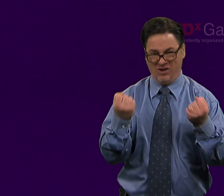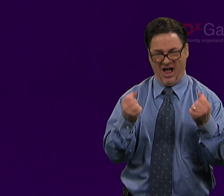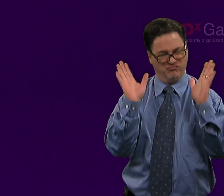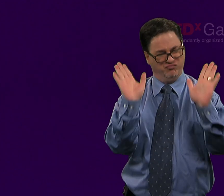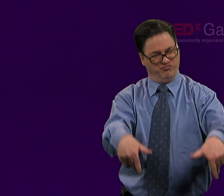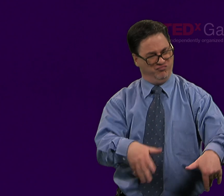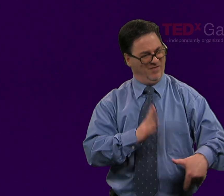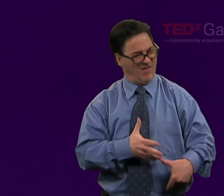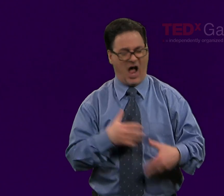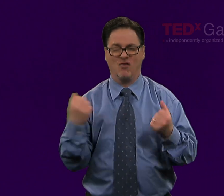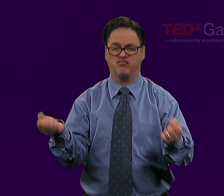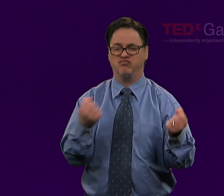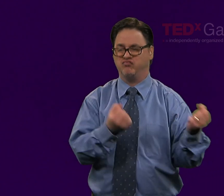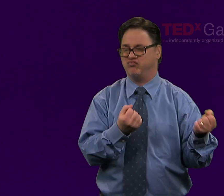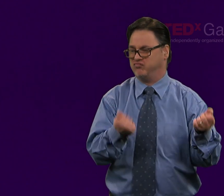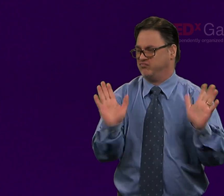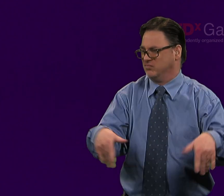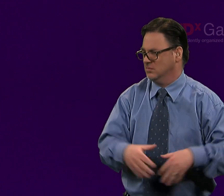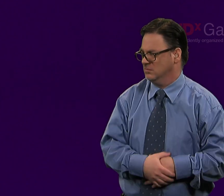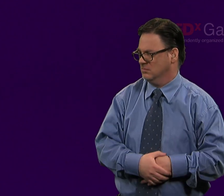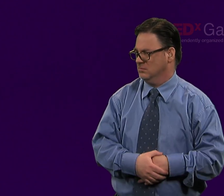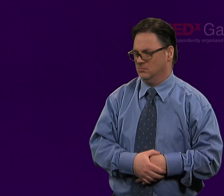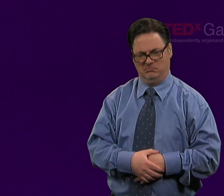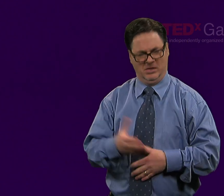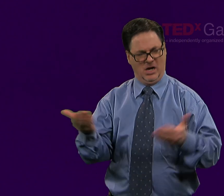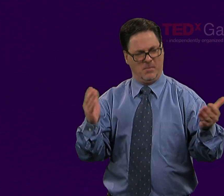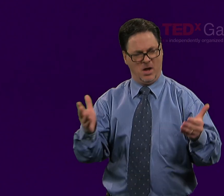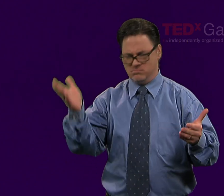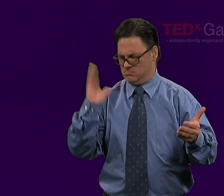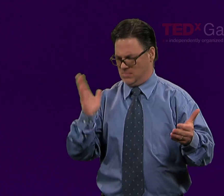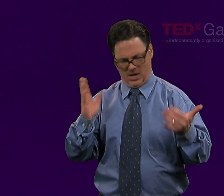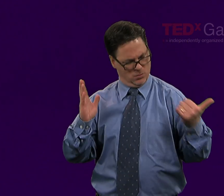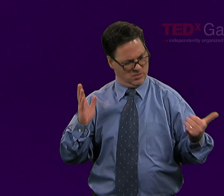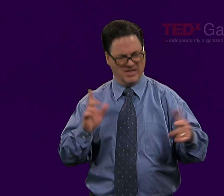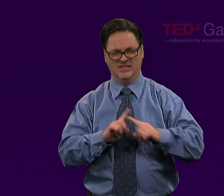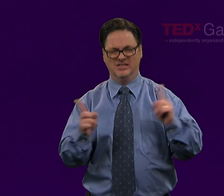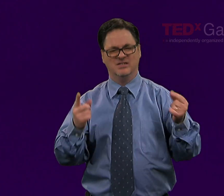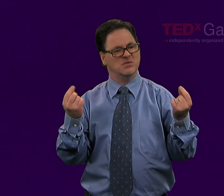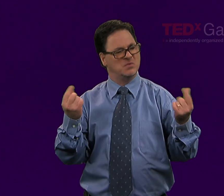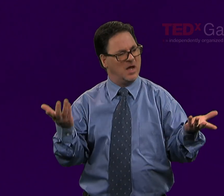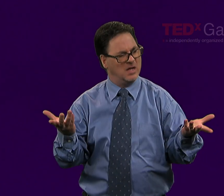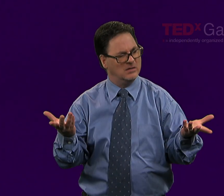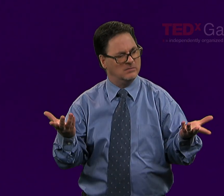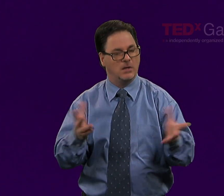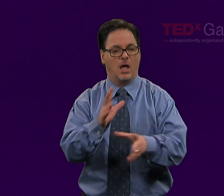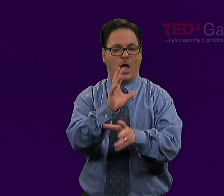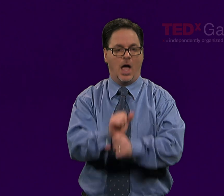But when I think of it today, I drive with the greatest of ease. When I compare the two experiences,